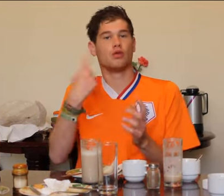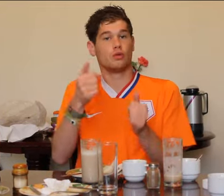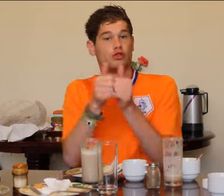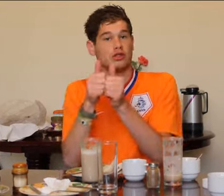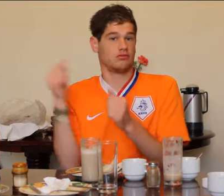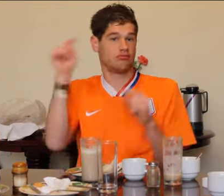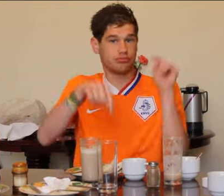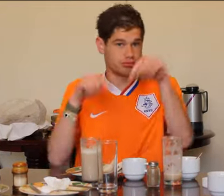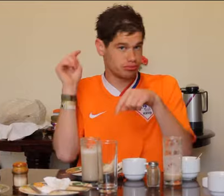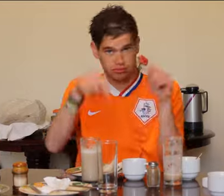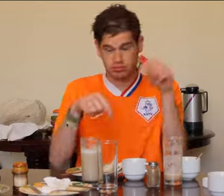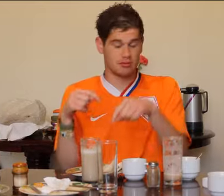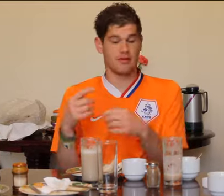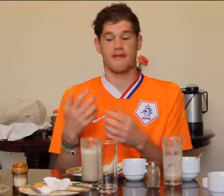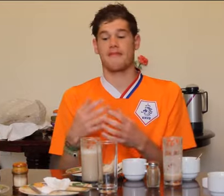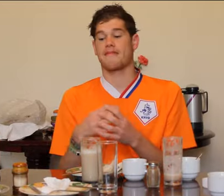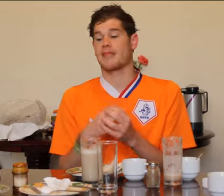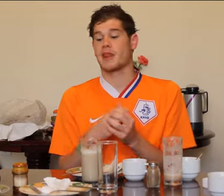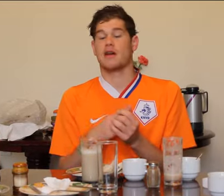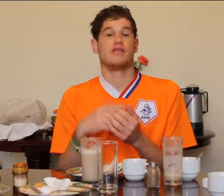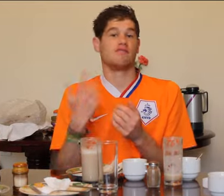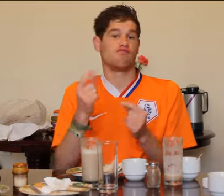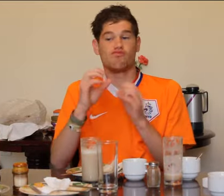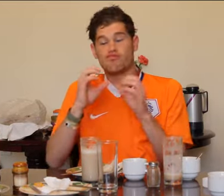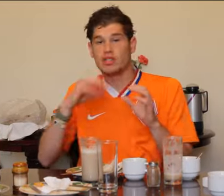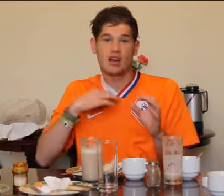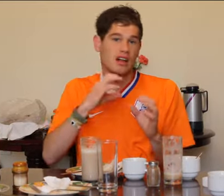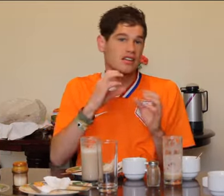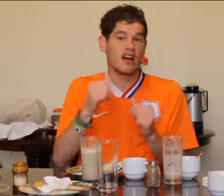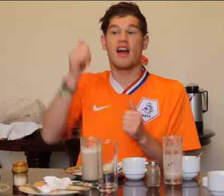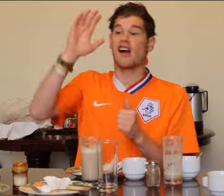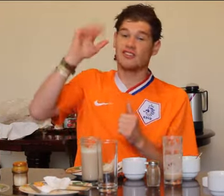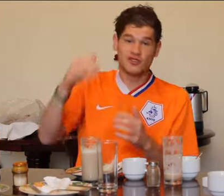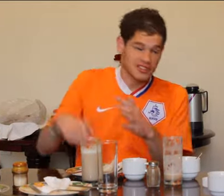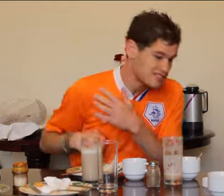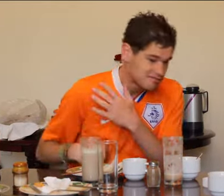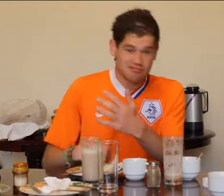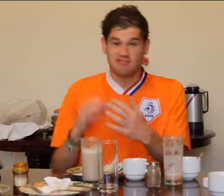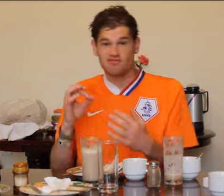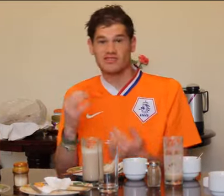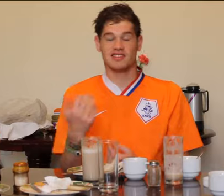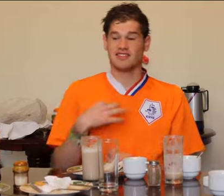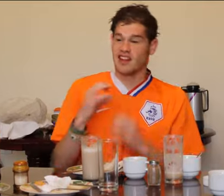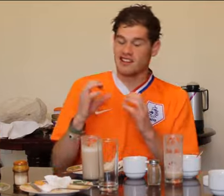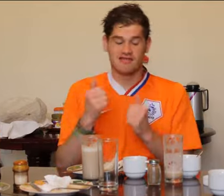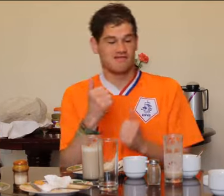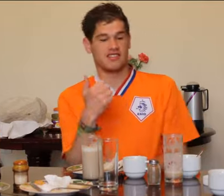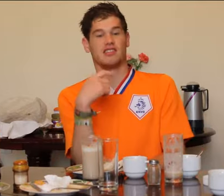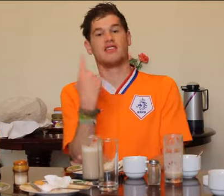Then the buddies came and we chatted cheerfully.